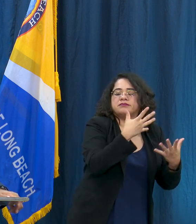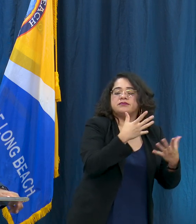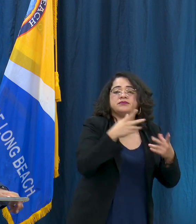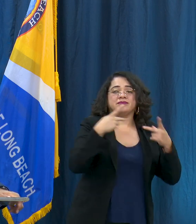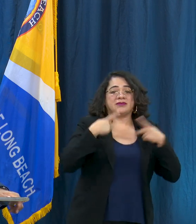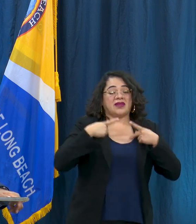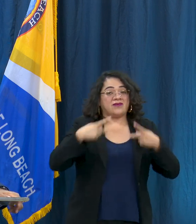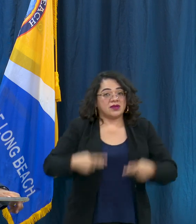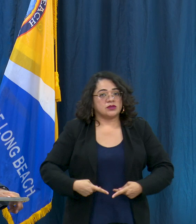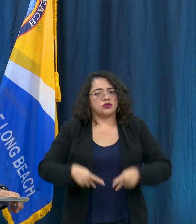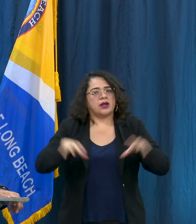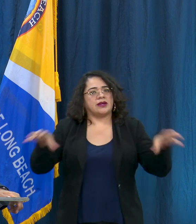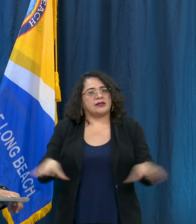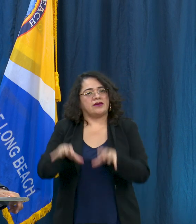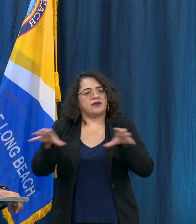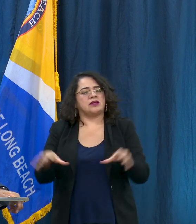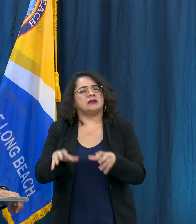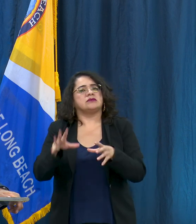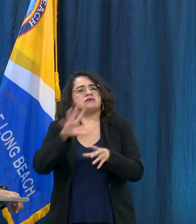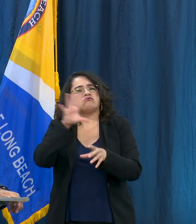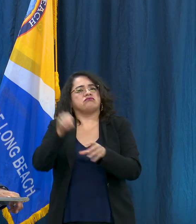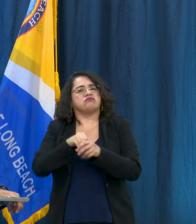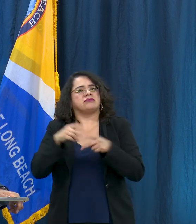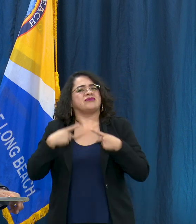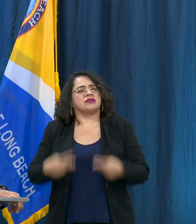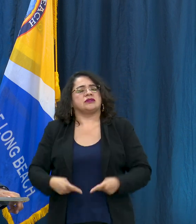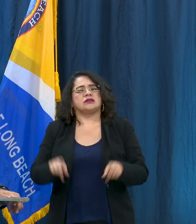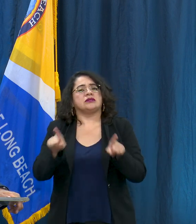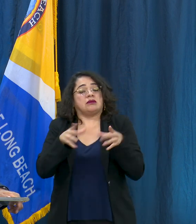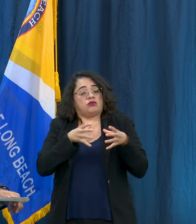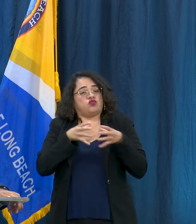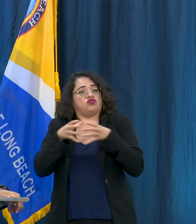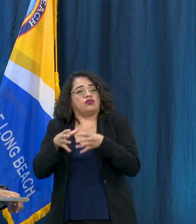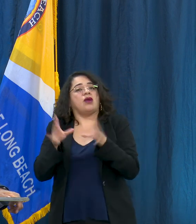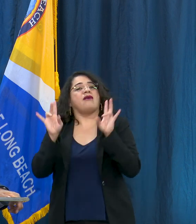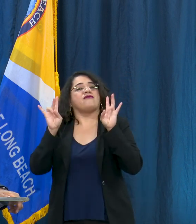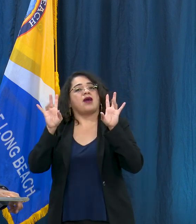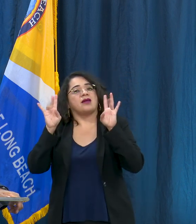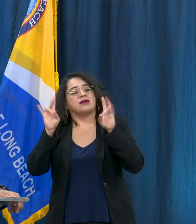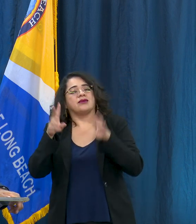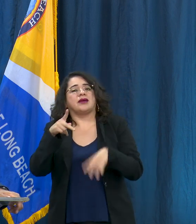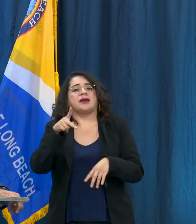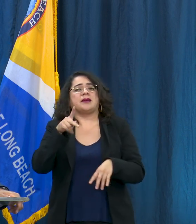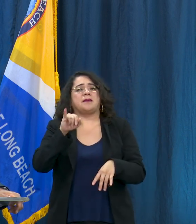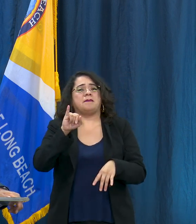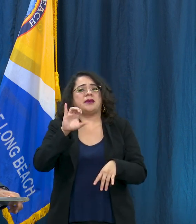families enjoying as a unit you know volleyball or pickle ball and able to